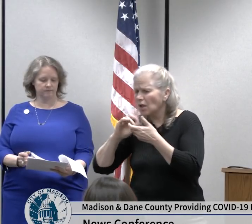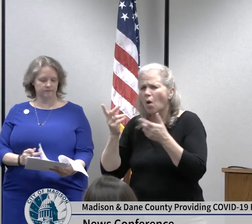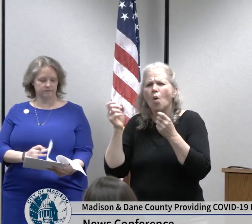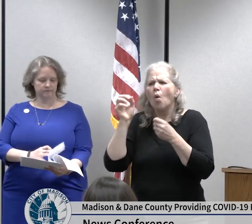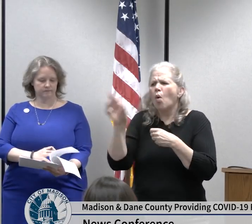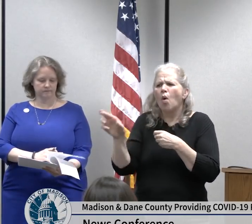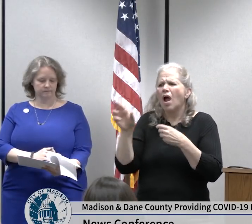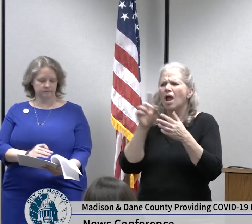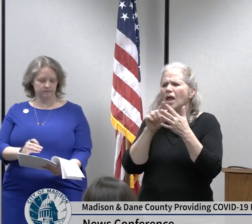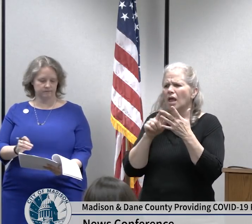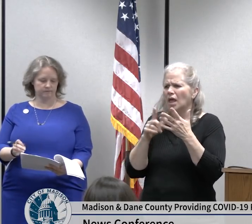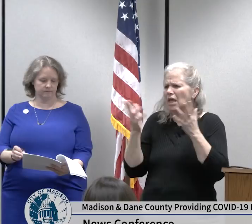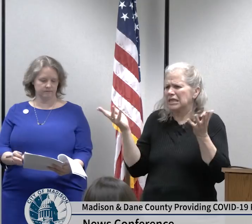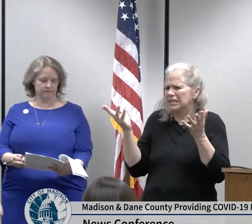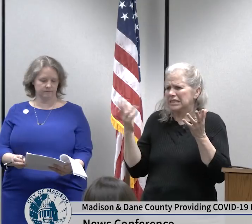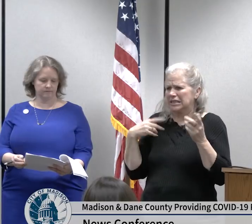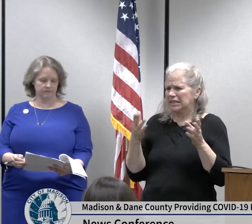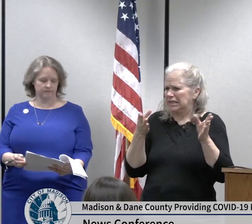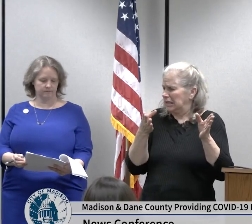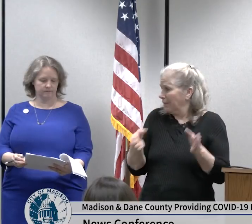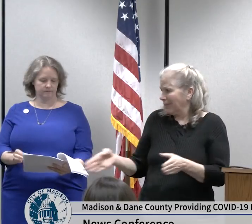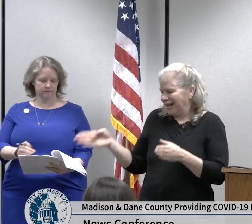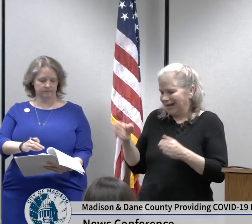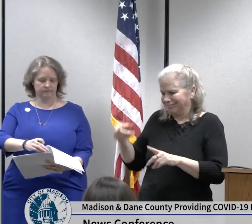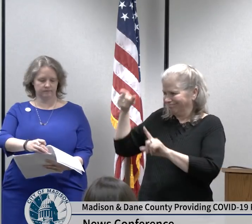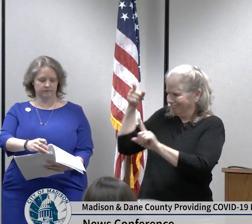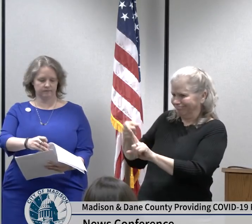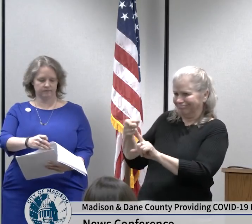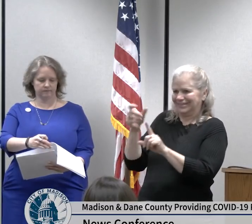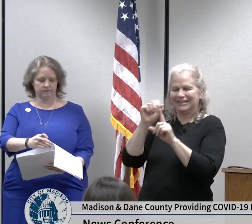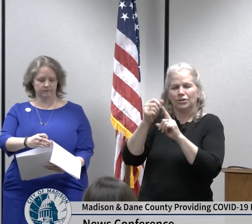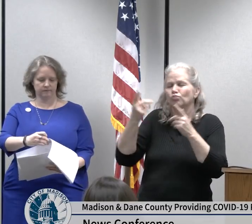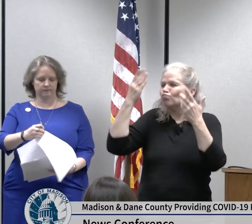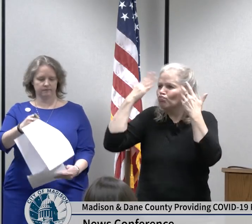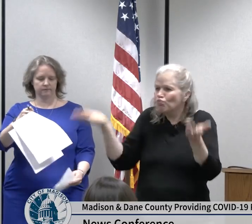potential scenarios and working together to share and coordinate resources the